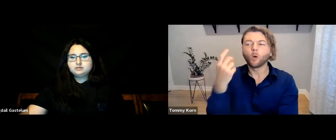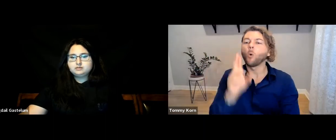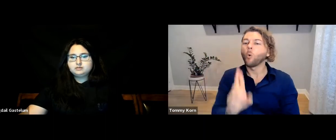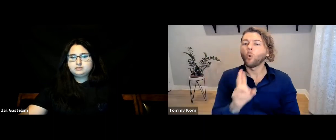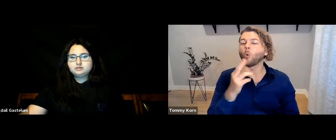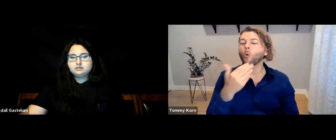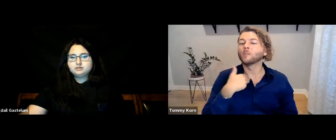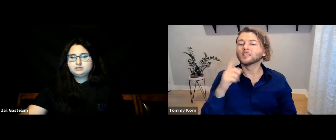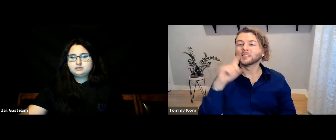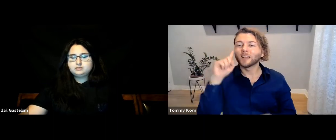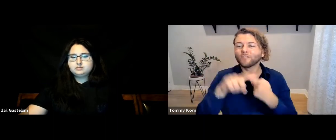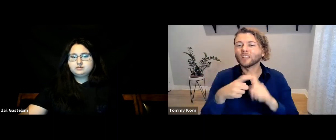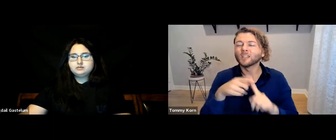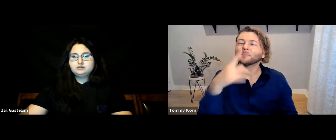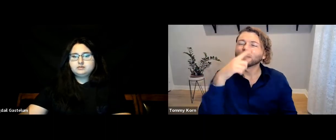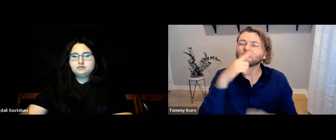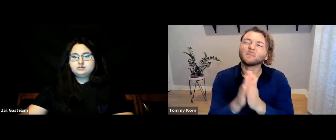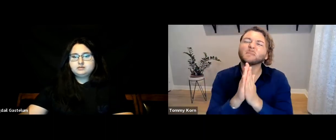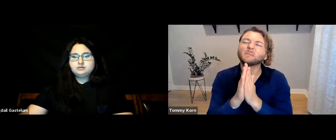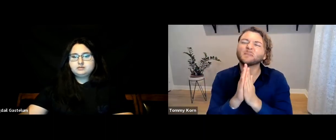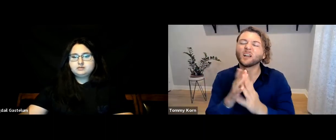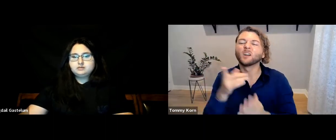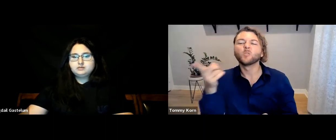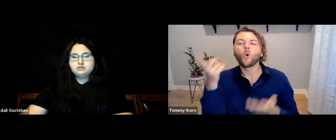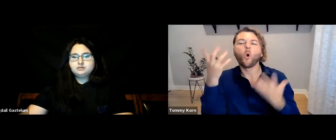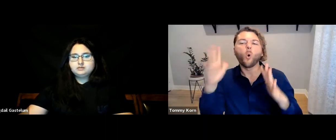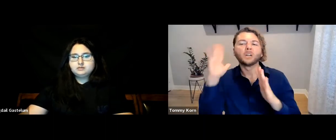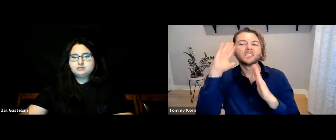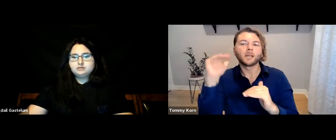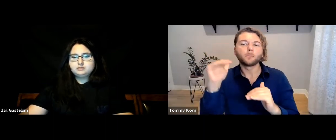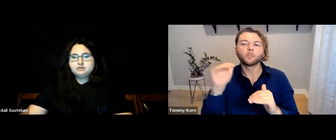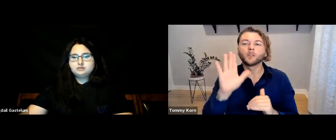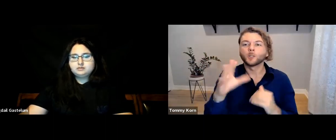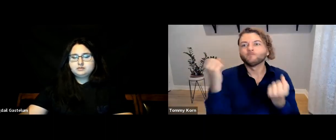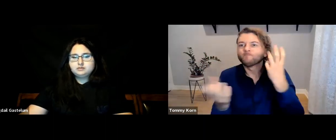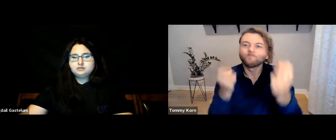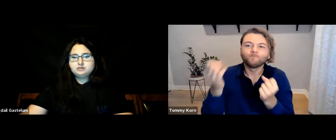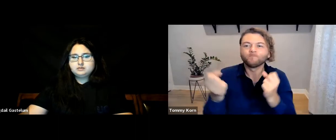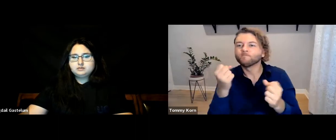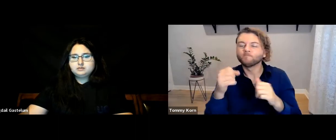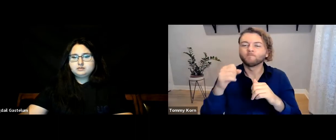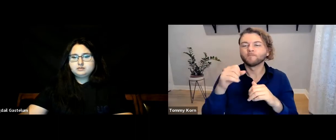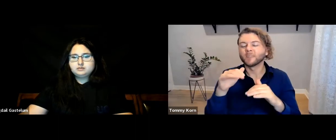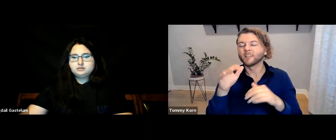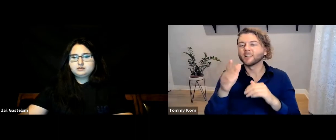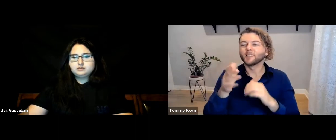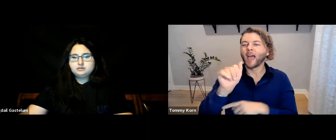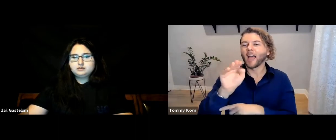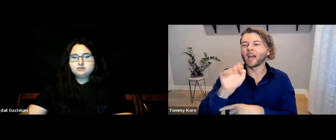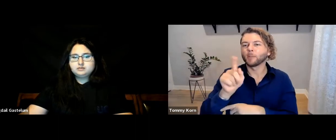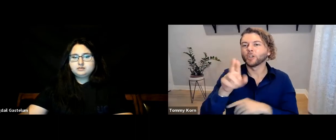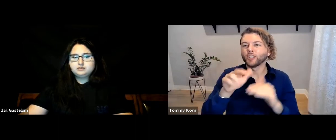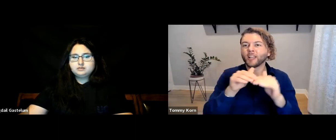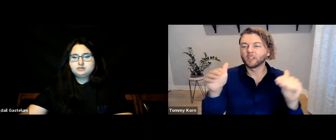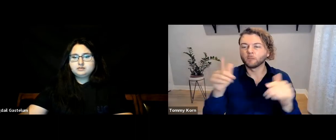If your Deaf friend asks you to interpret for them, and they’re aware of your amateur level of signing,